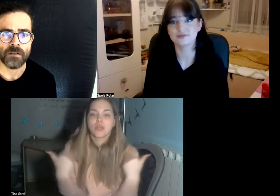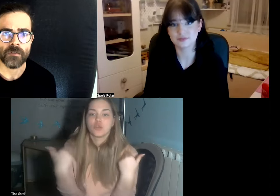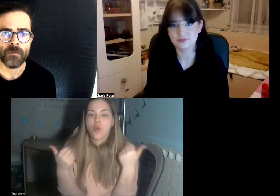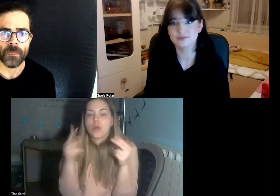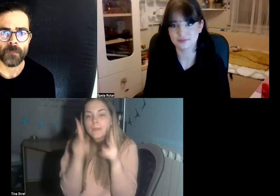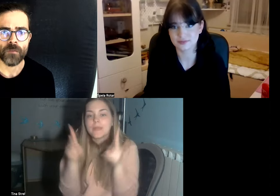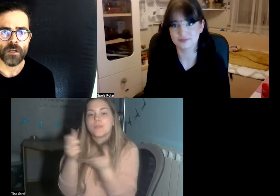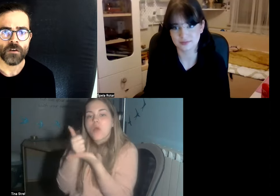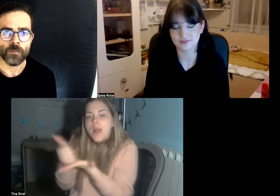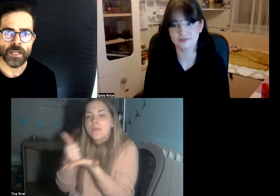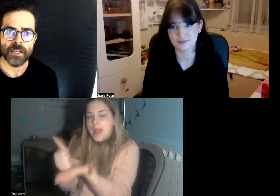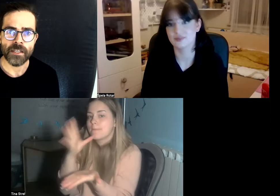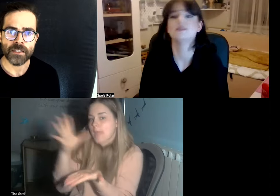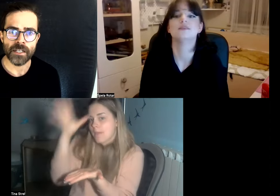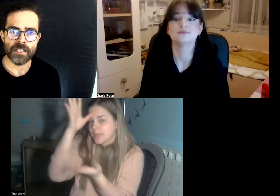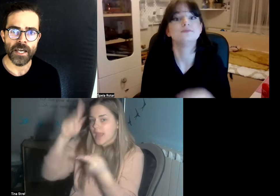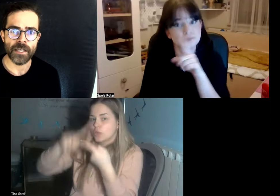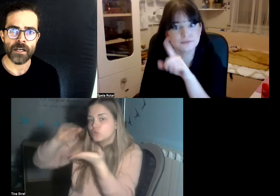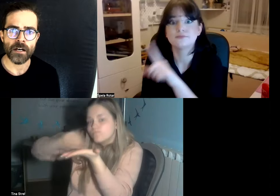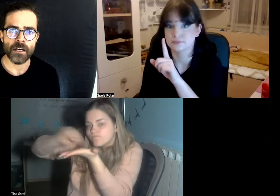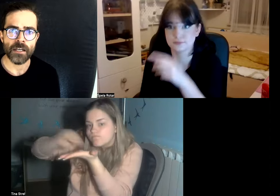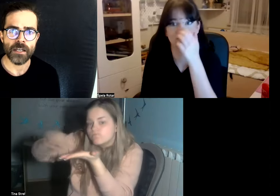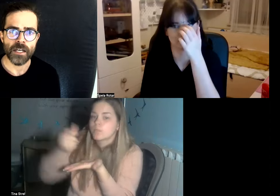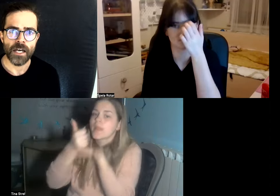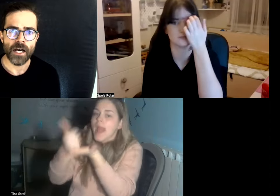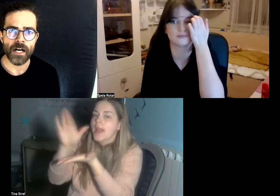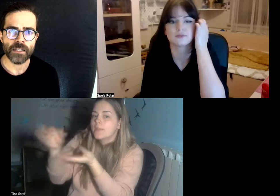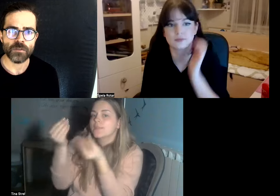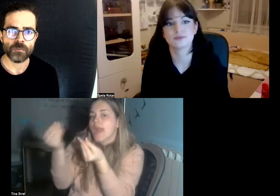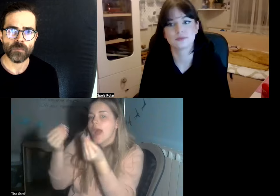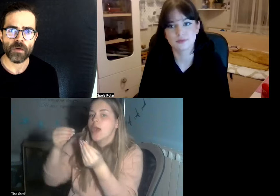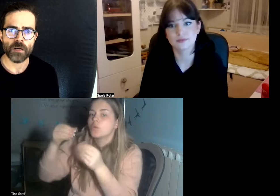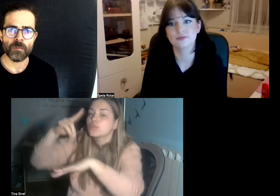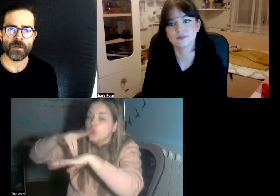for me Tina's saying I I had this I remember